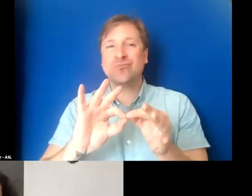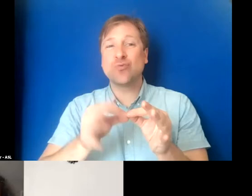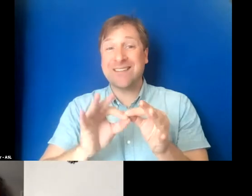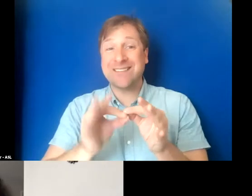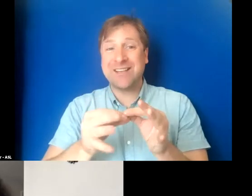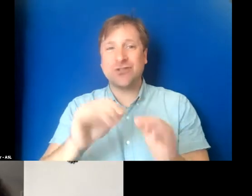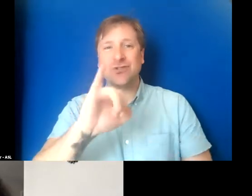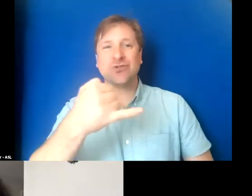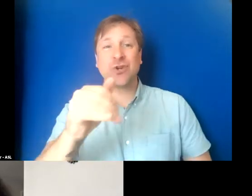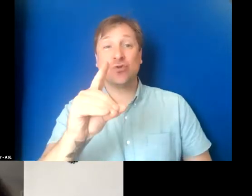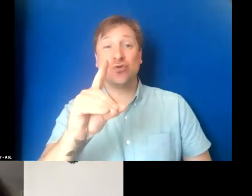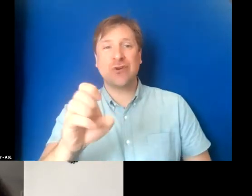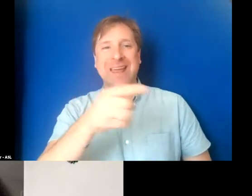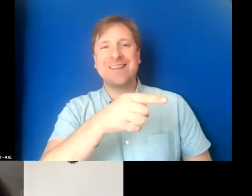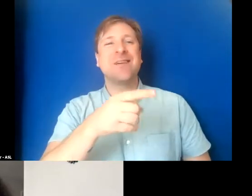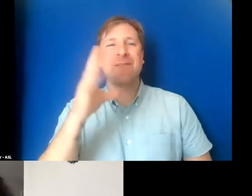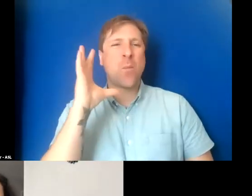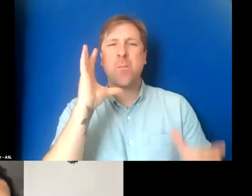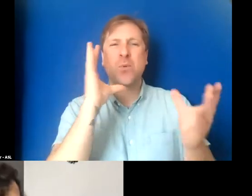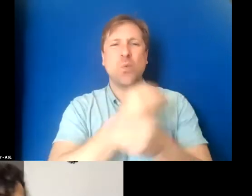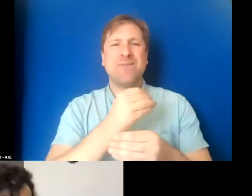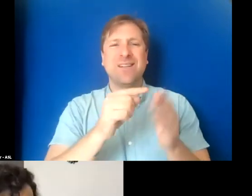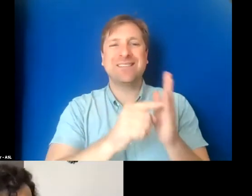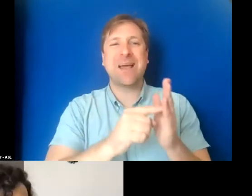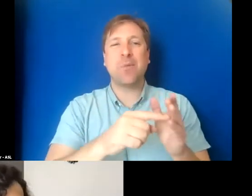of translating between languages, American Sign Language and English,